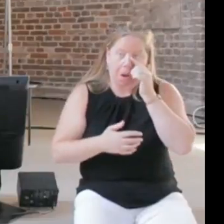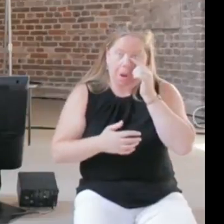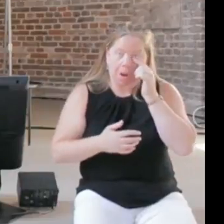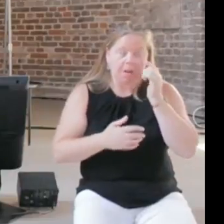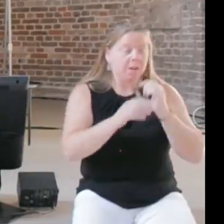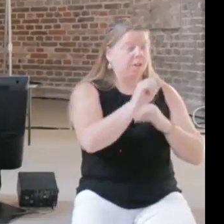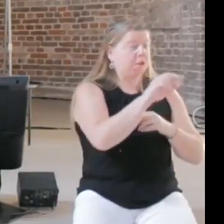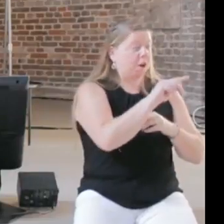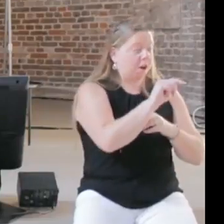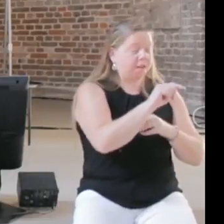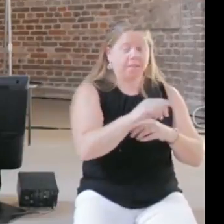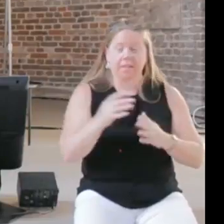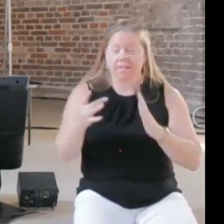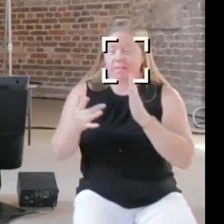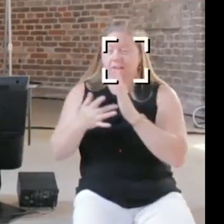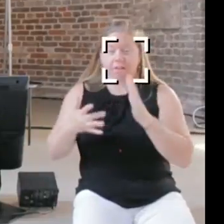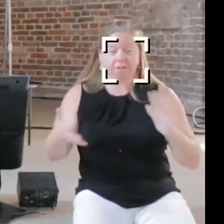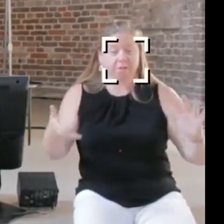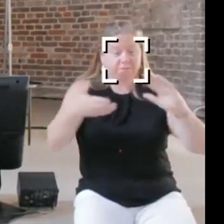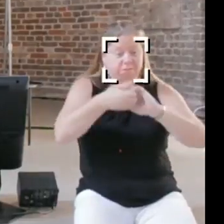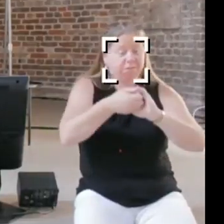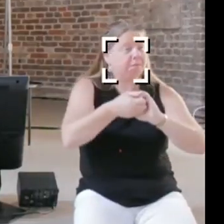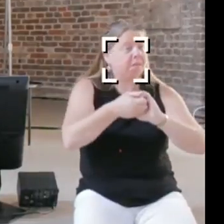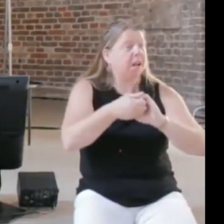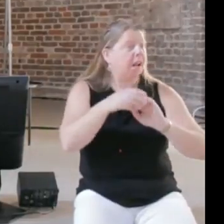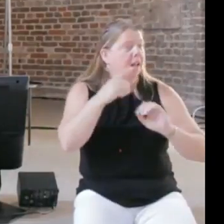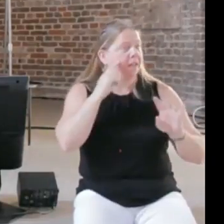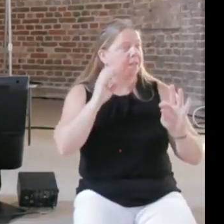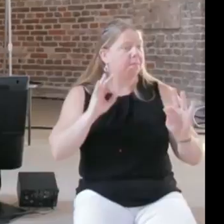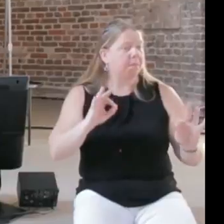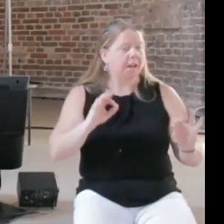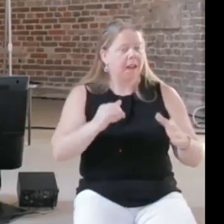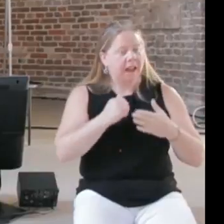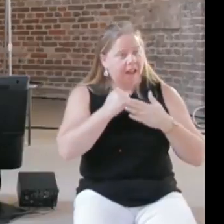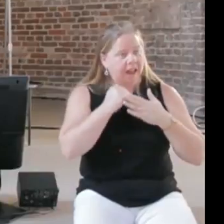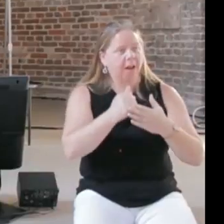together has those two things I think it provides the societal context back to the engineers